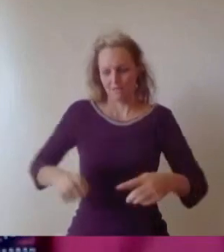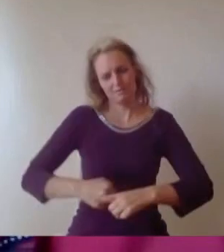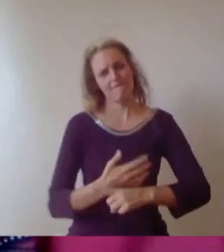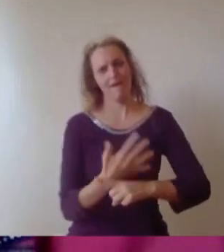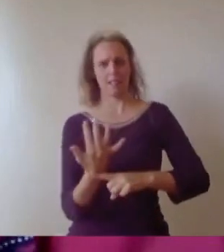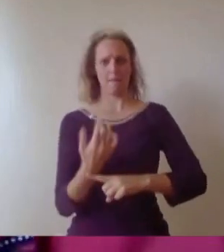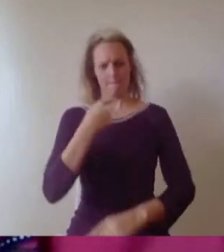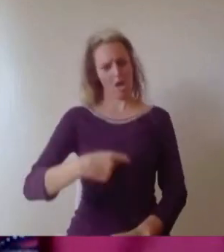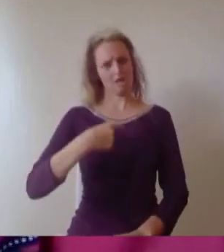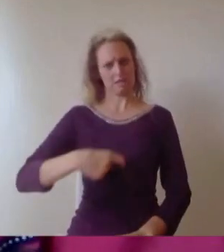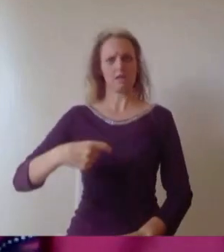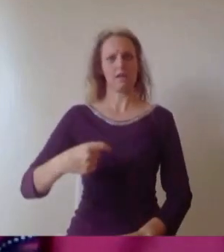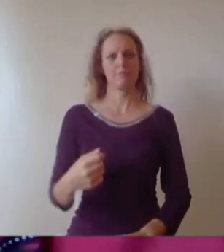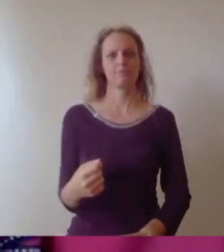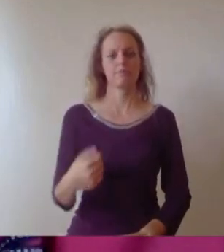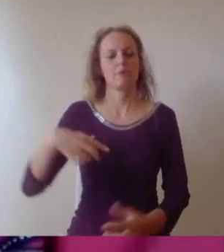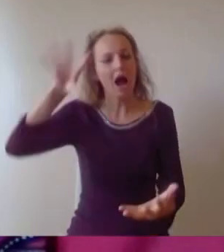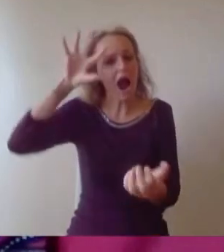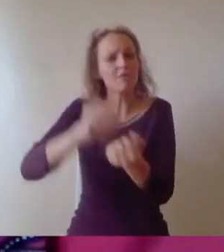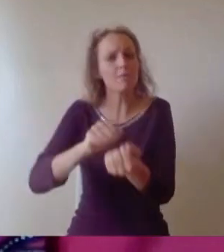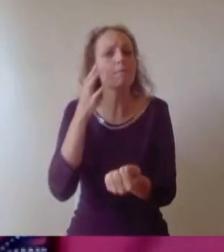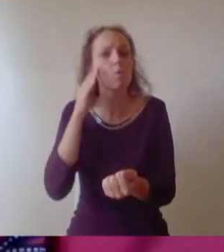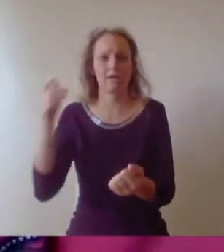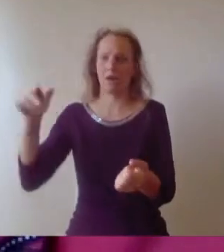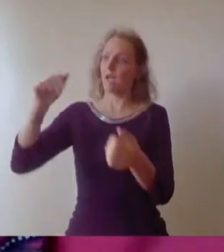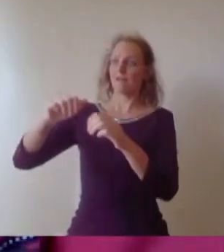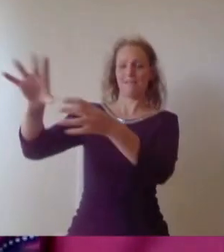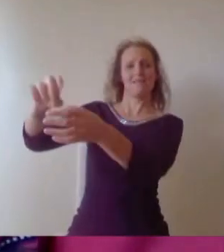the day I left Kenya to come to the UK and despite being in an entirely new